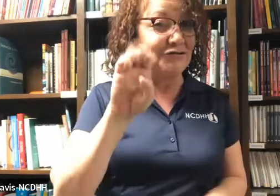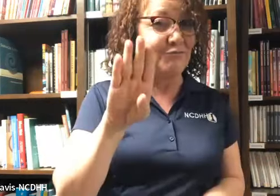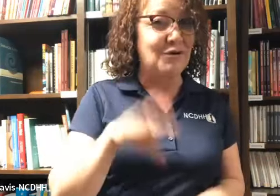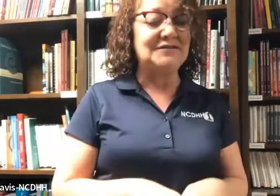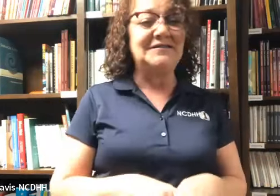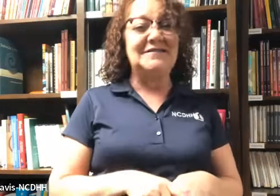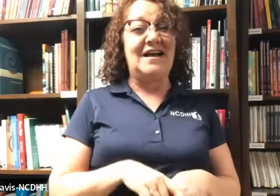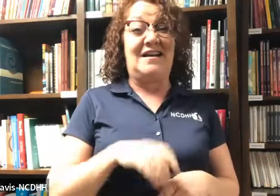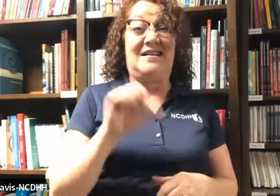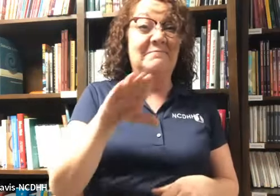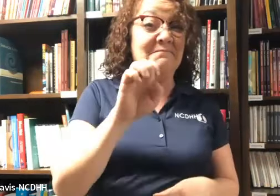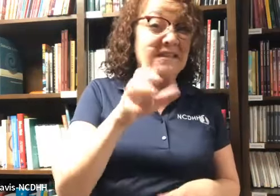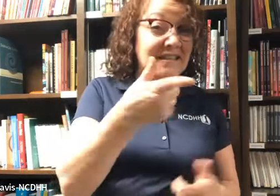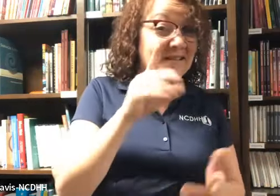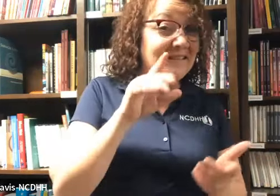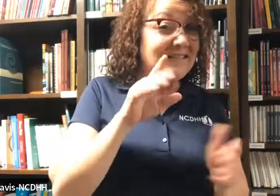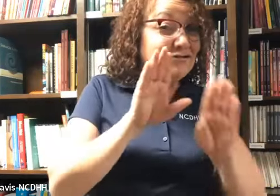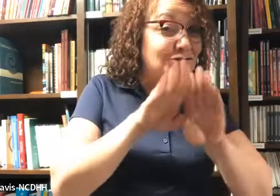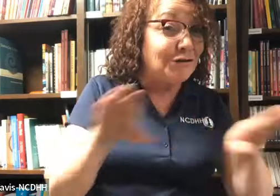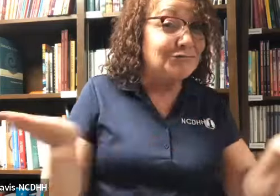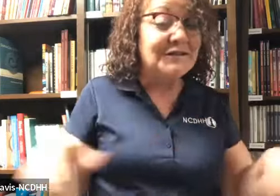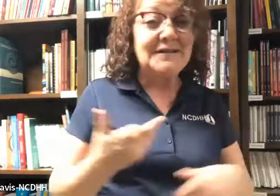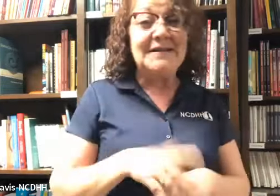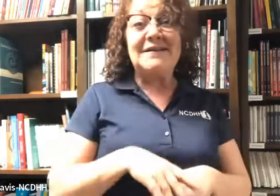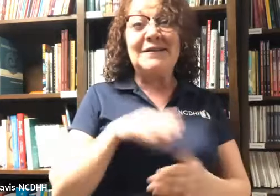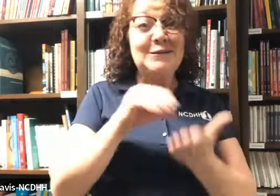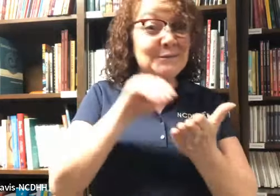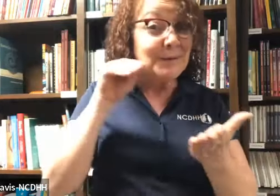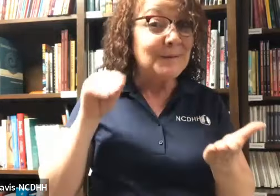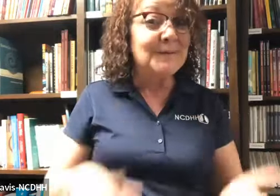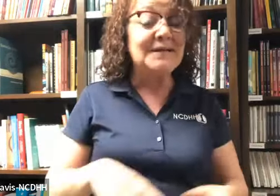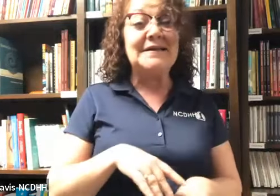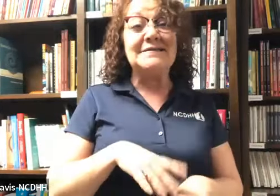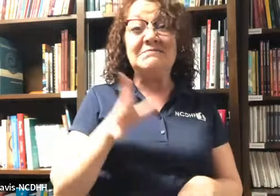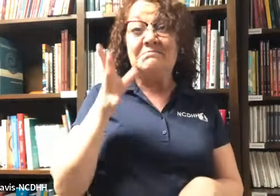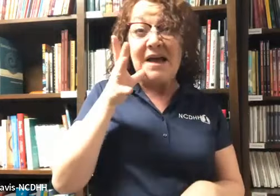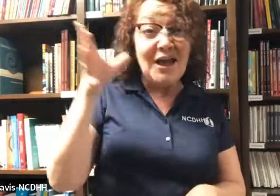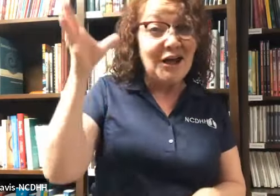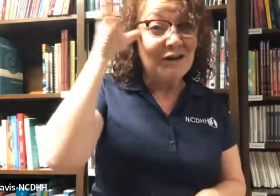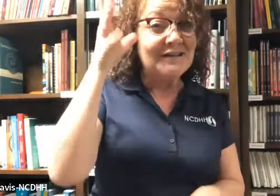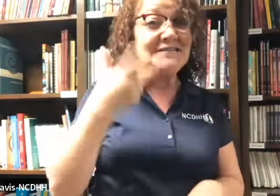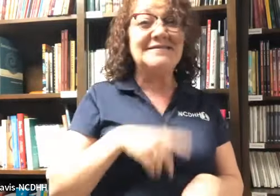who lives here in Nebraska, could be children or students, parents,